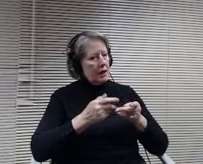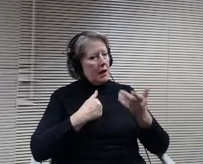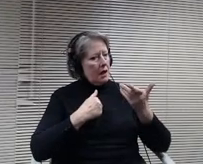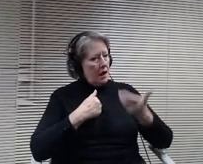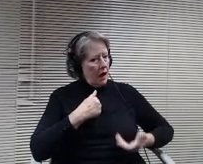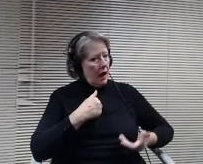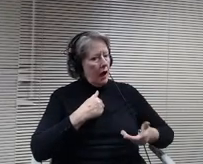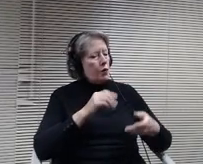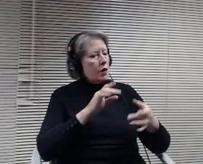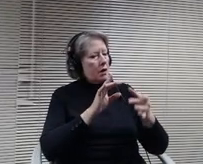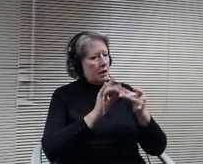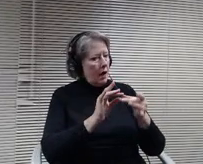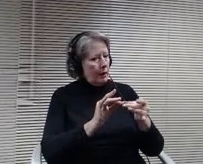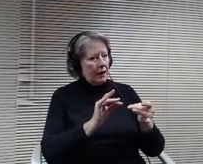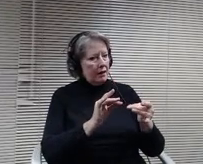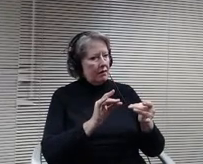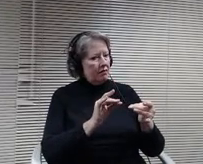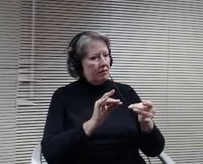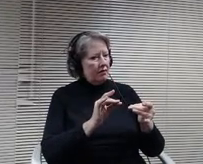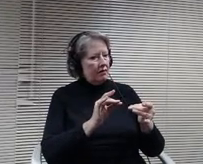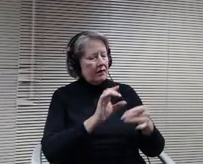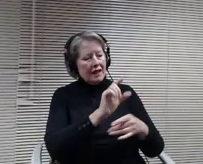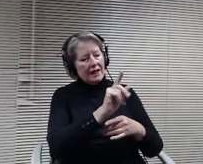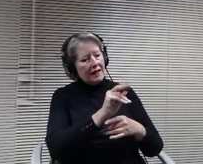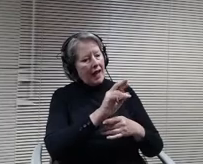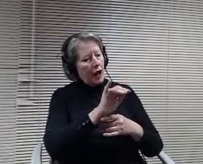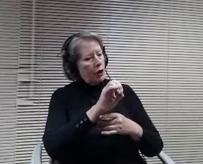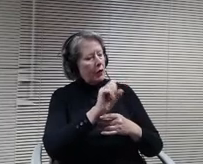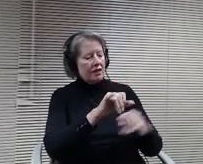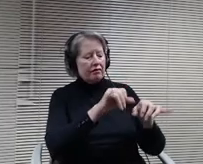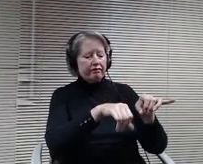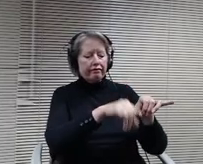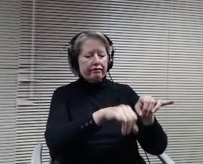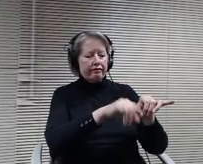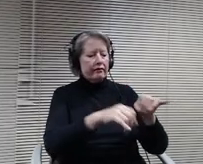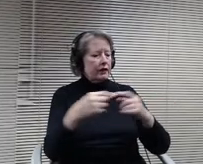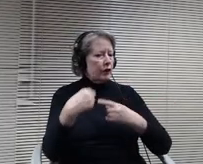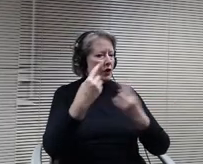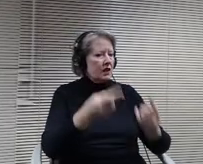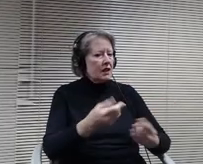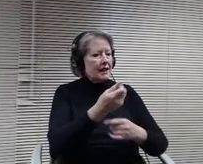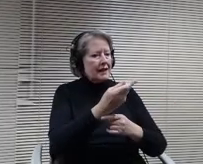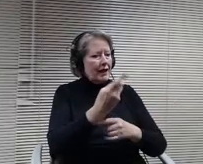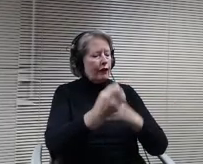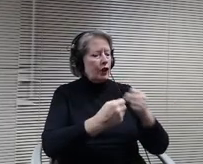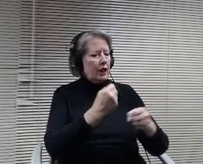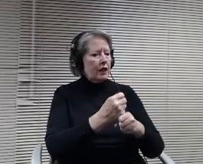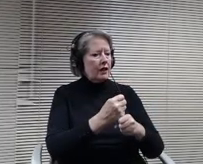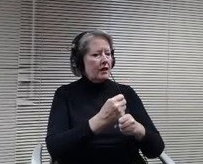changed for several years. They are certainly not very high as they are and.